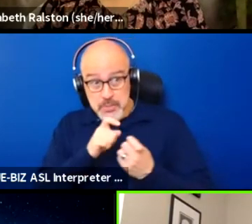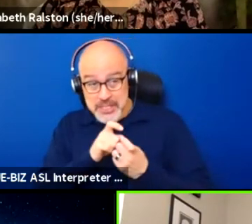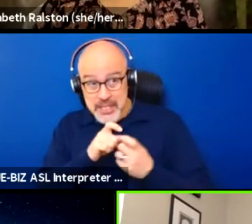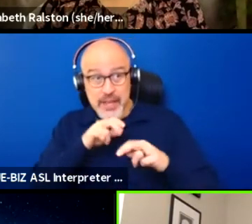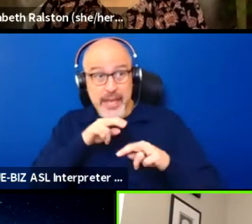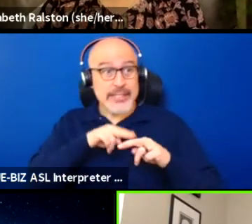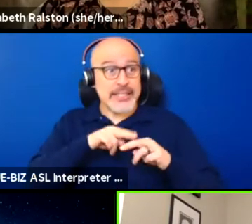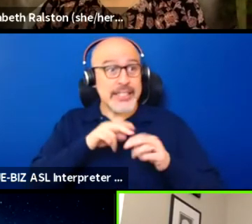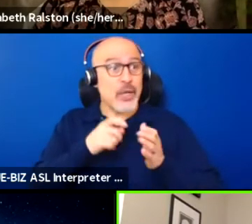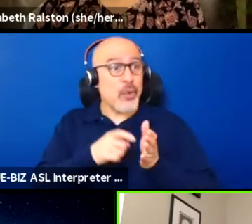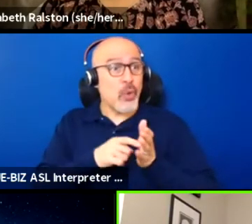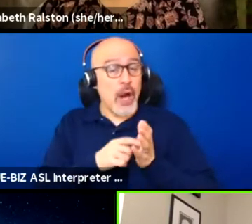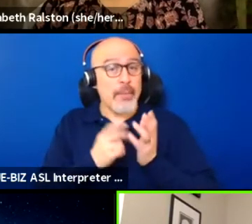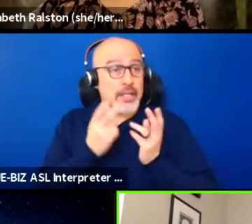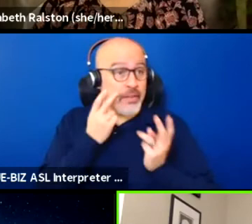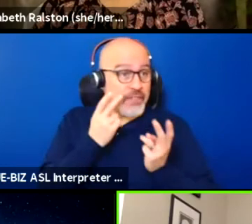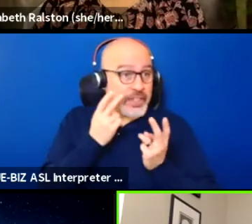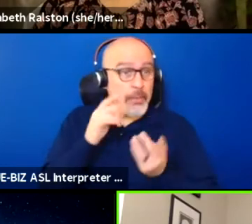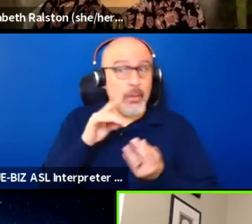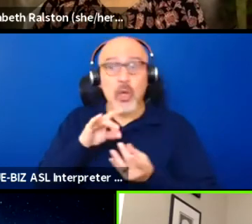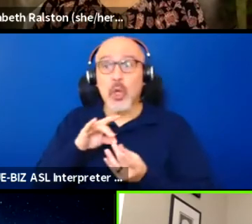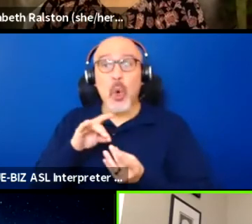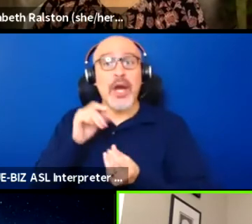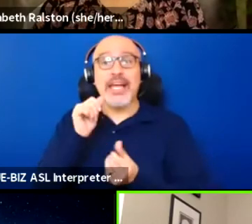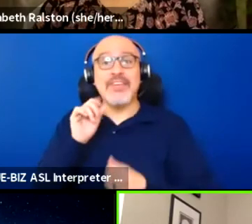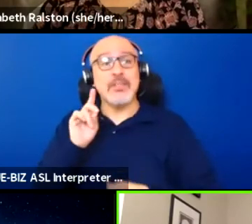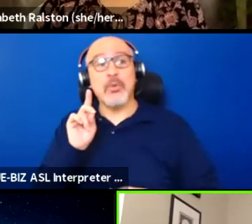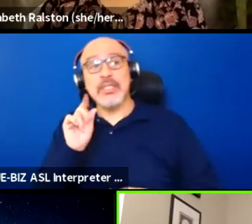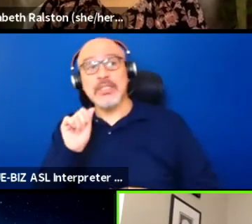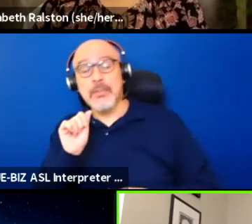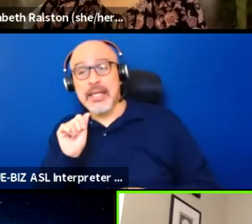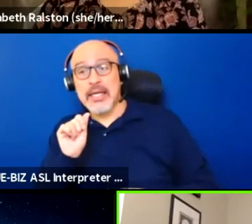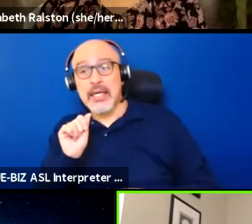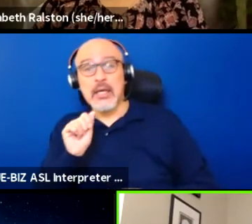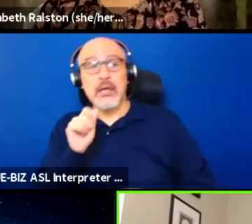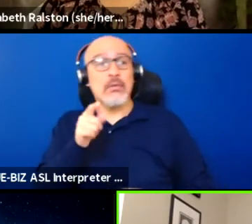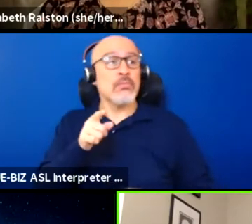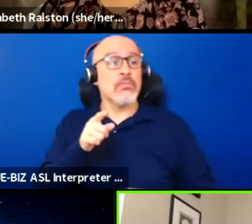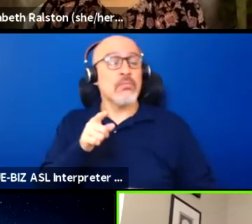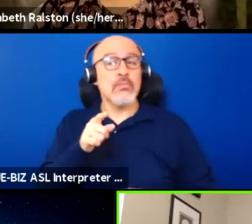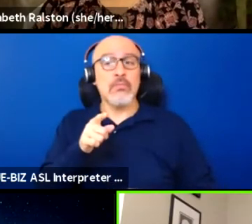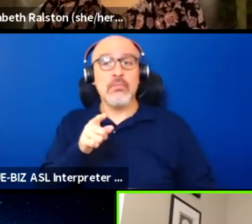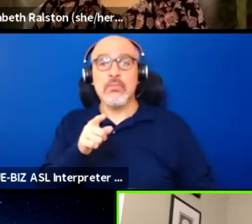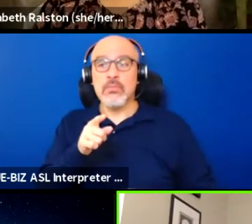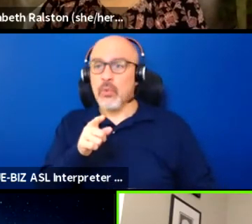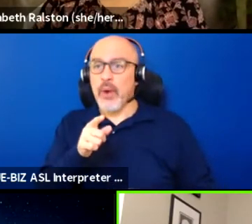or invisible disability, and that would open the door for people to get a backseat row or a corner